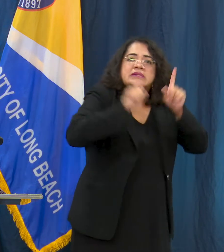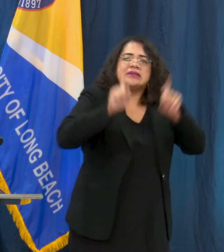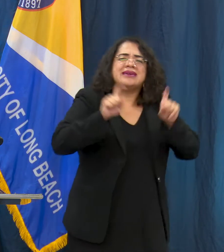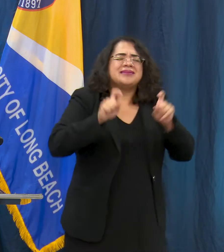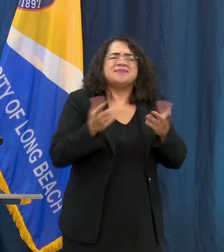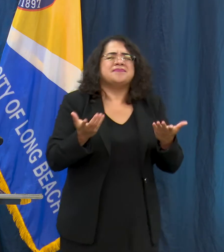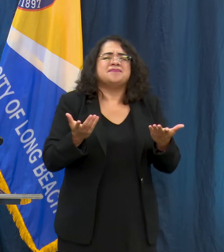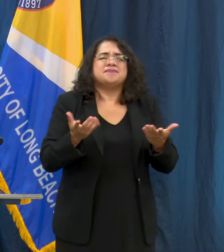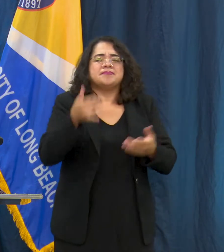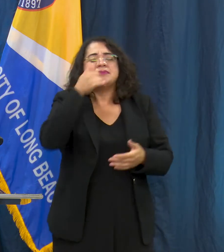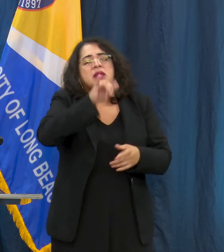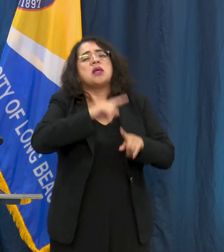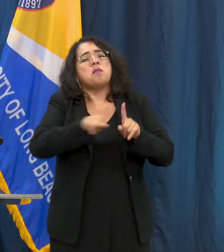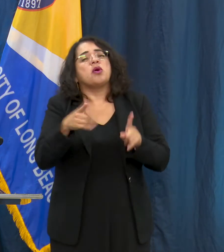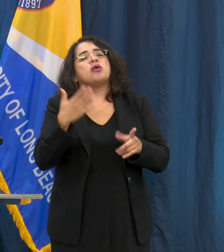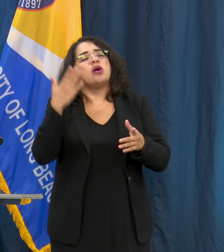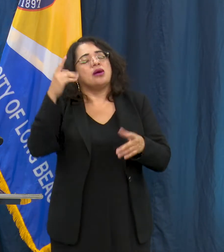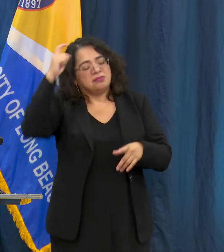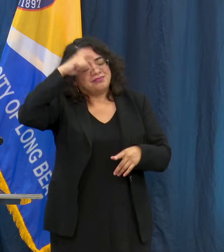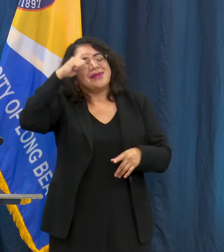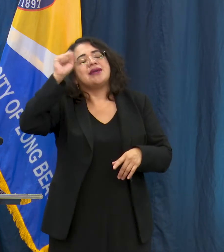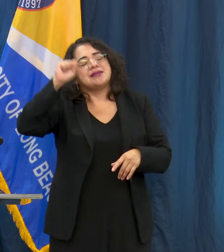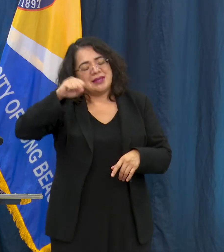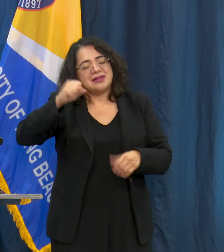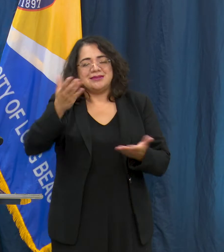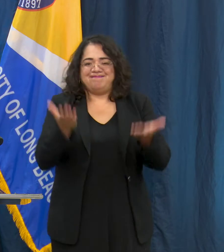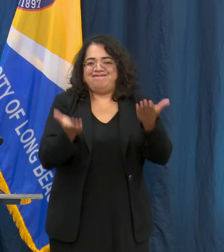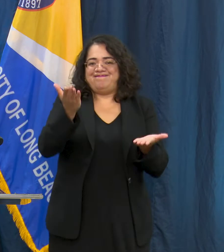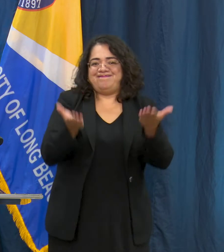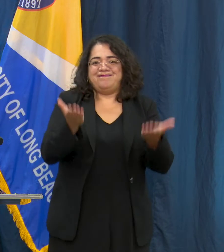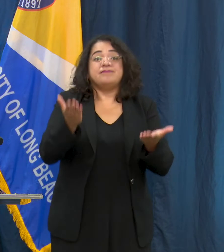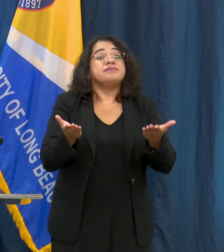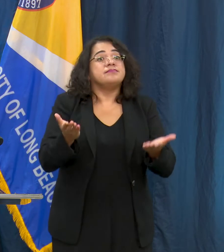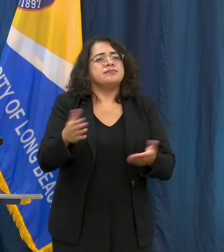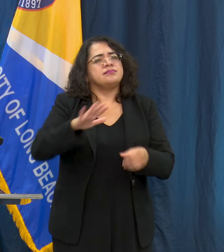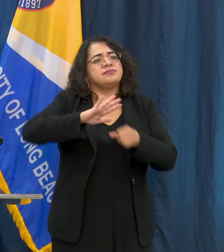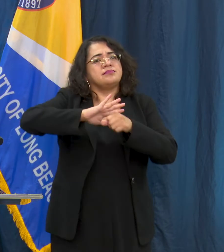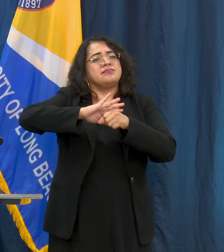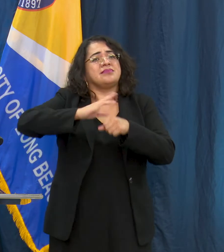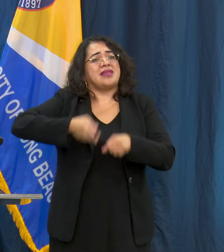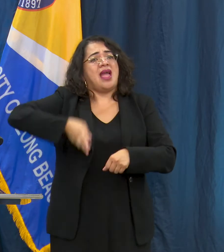prioritized for testing and that's who is utilizing our appointments and so we